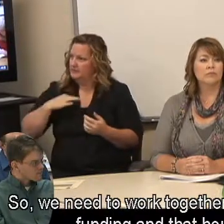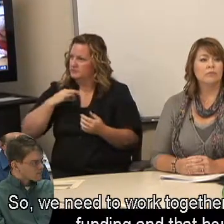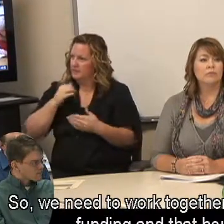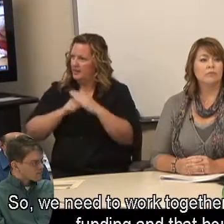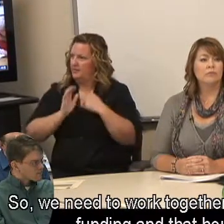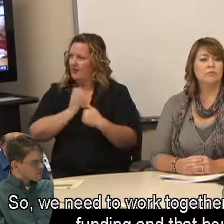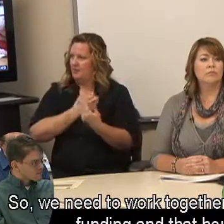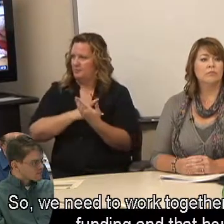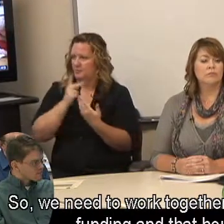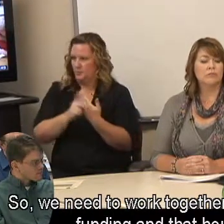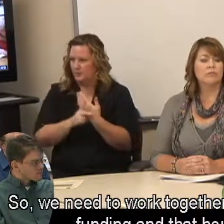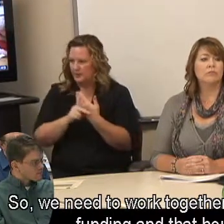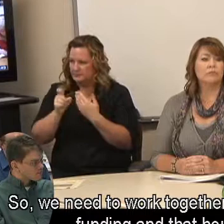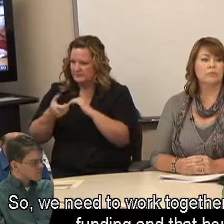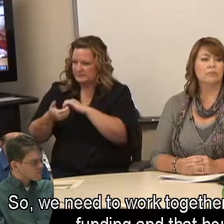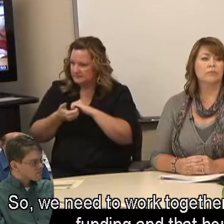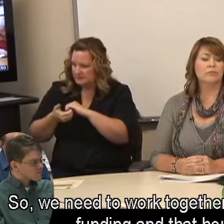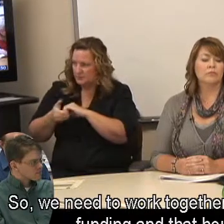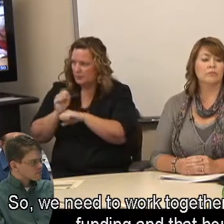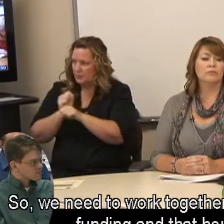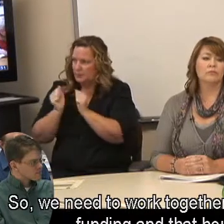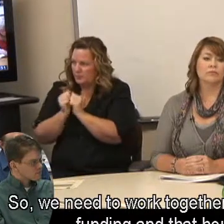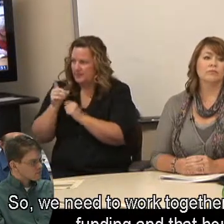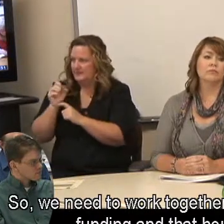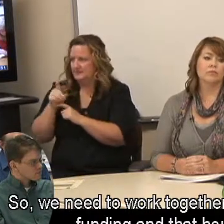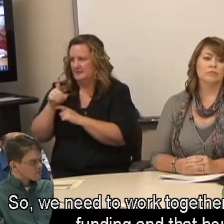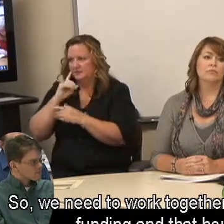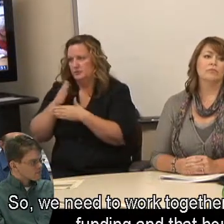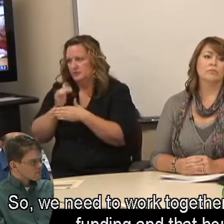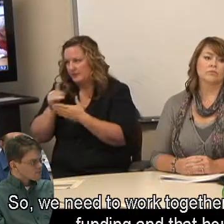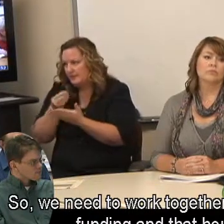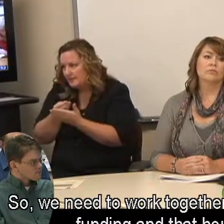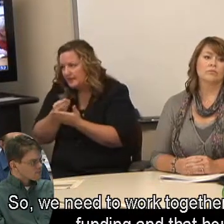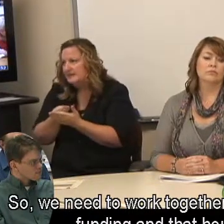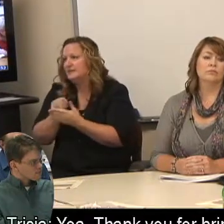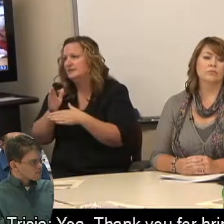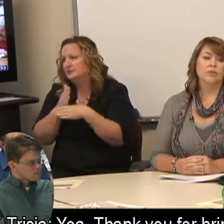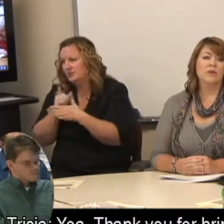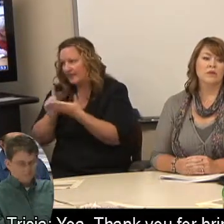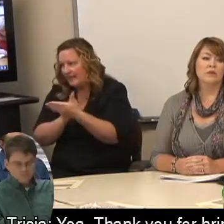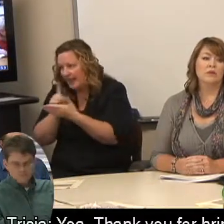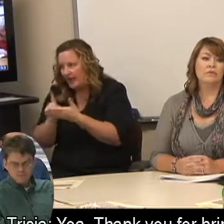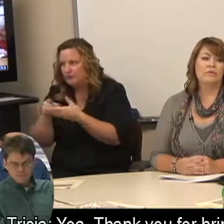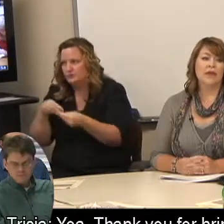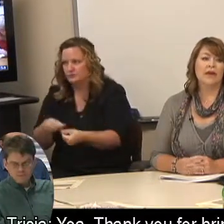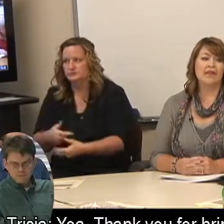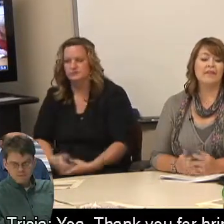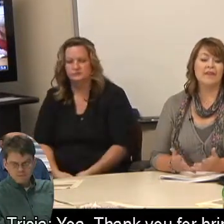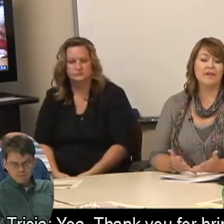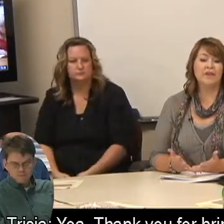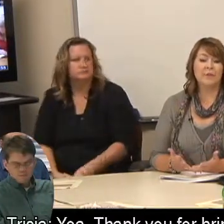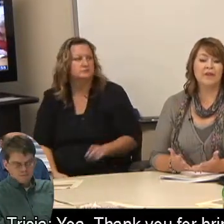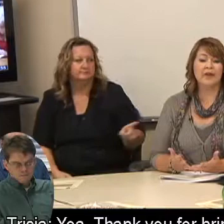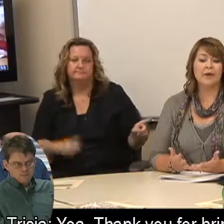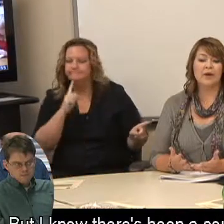So, we need to work together to share the funding and that hours. Tricia: Yea. Thank you for bringing that up.